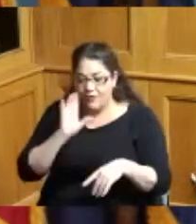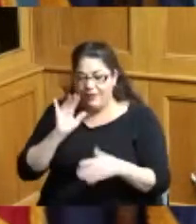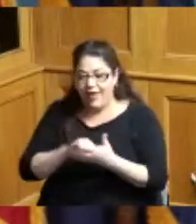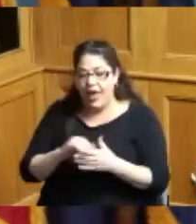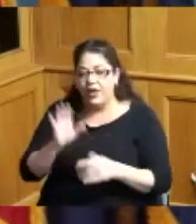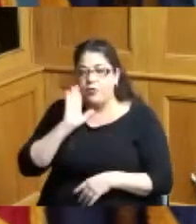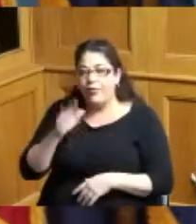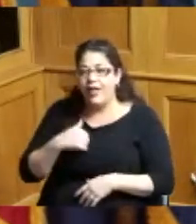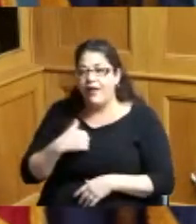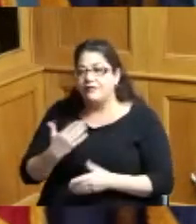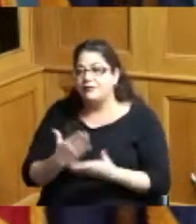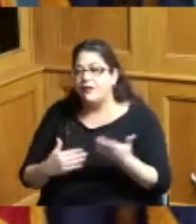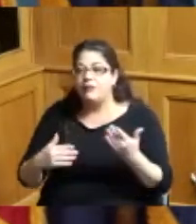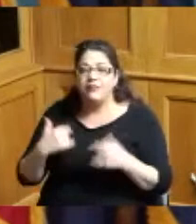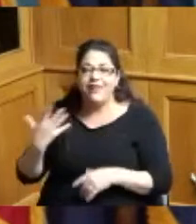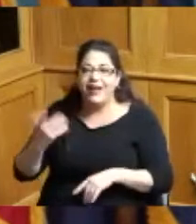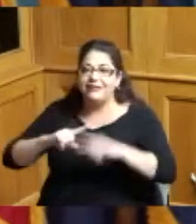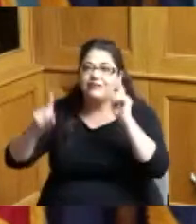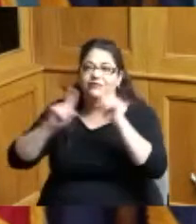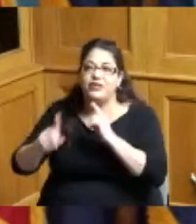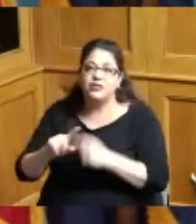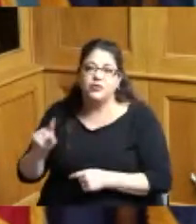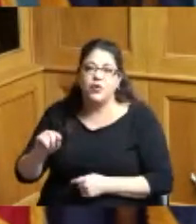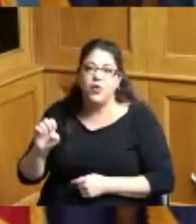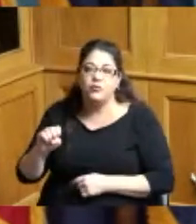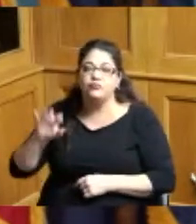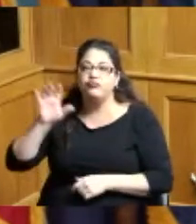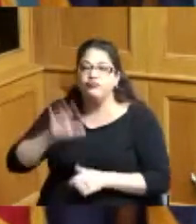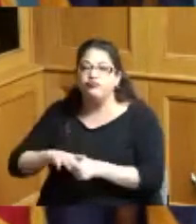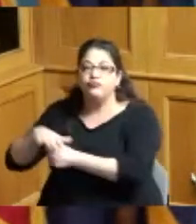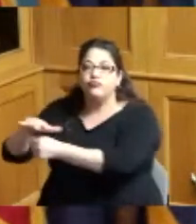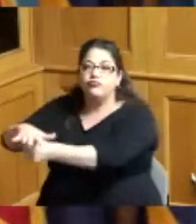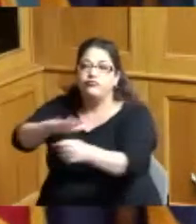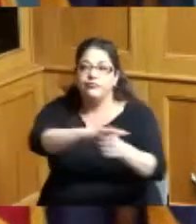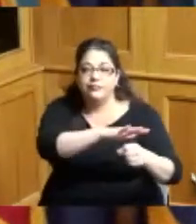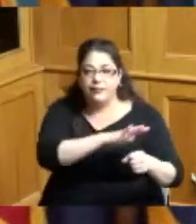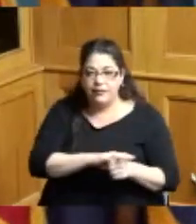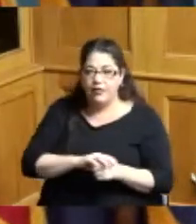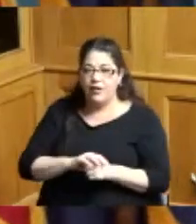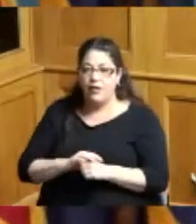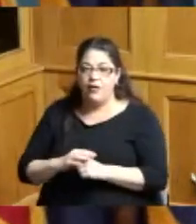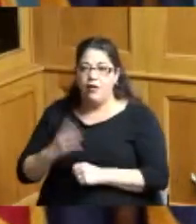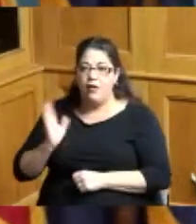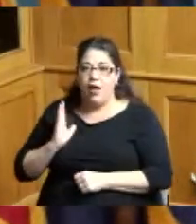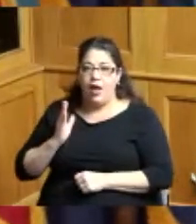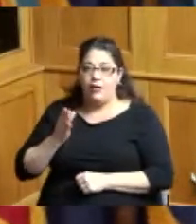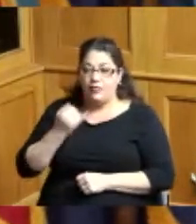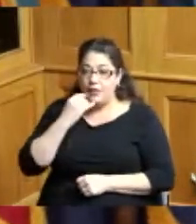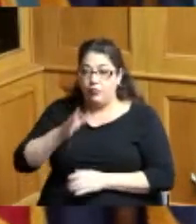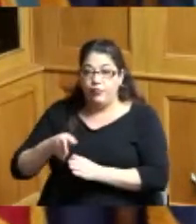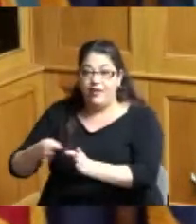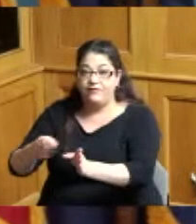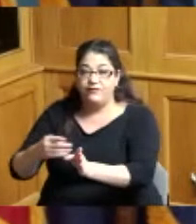about five different zones four of them being on our side of the river where people can enjoy